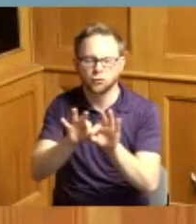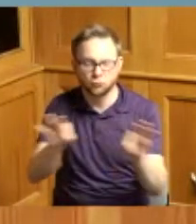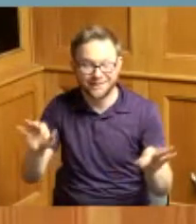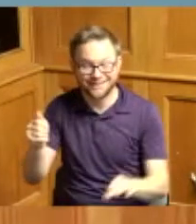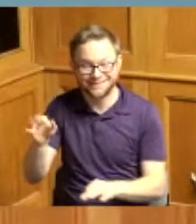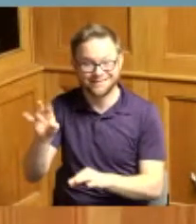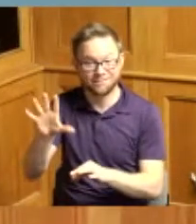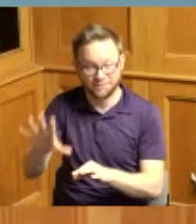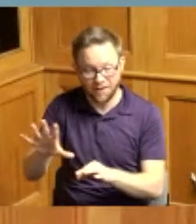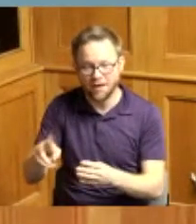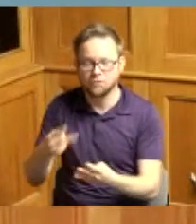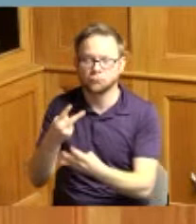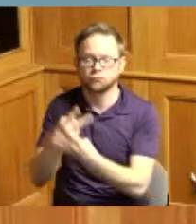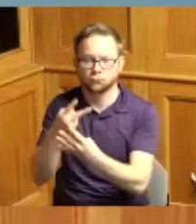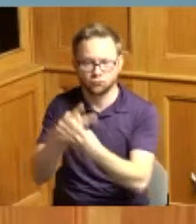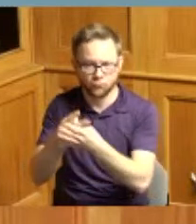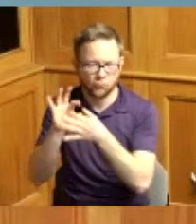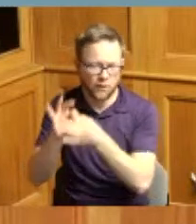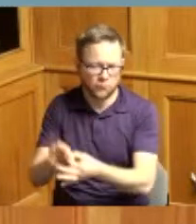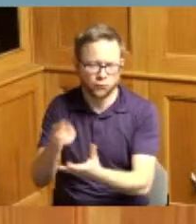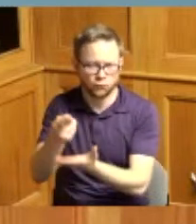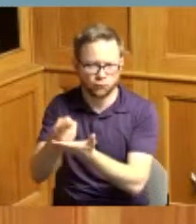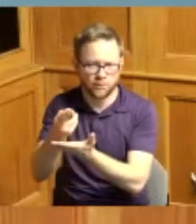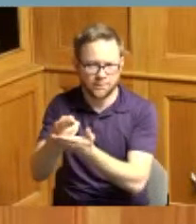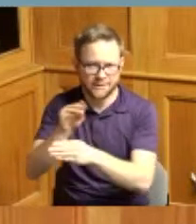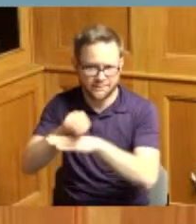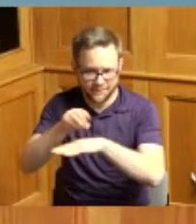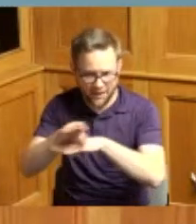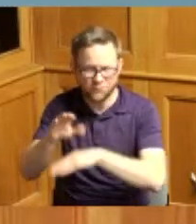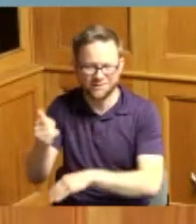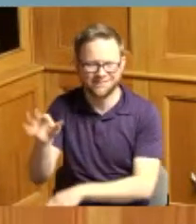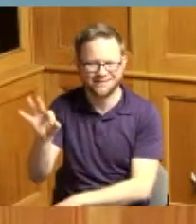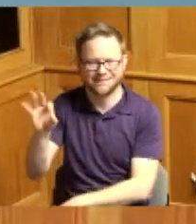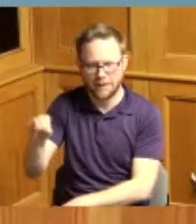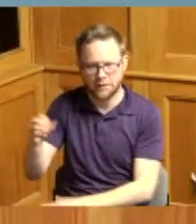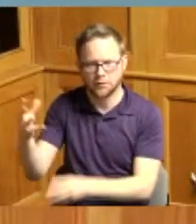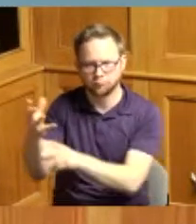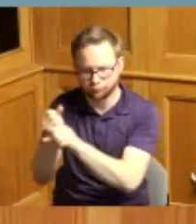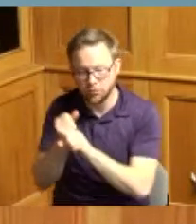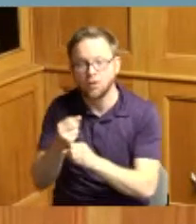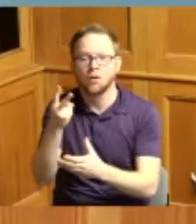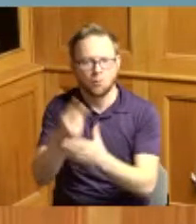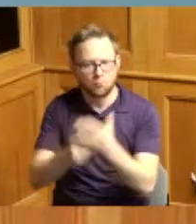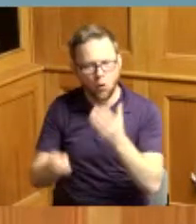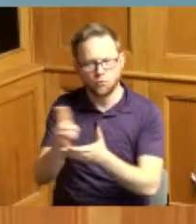degree in rehabilitation counseling in 1990 both from the University of Cincinnati